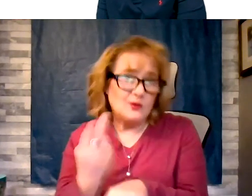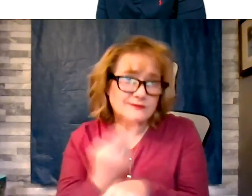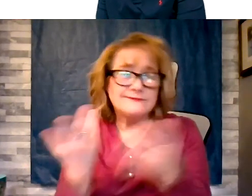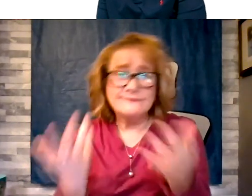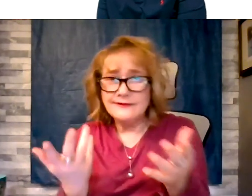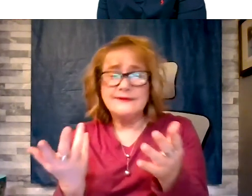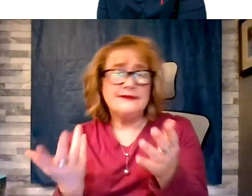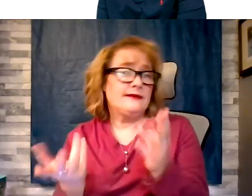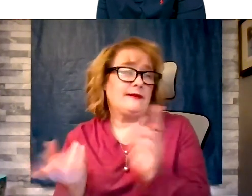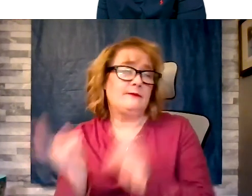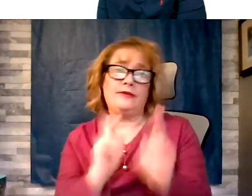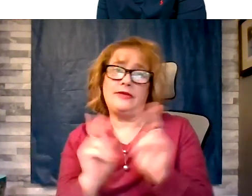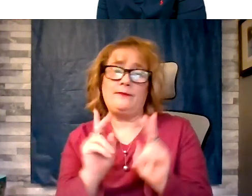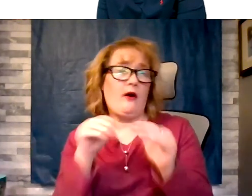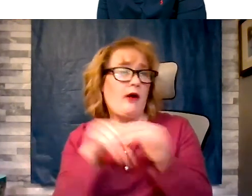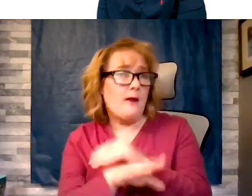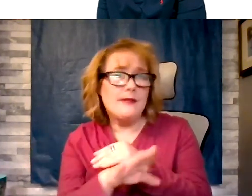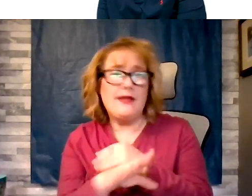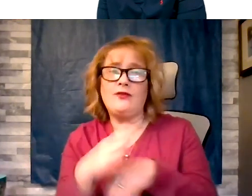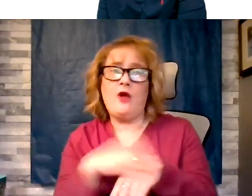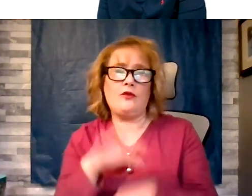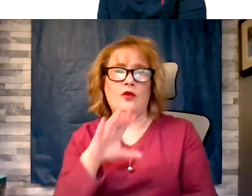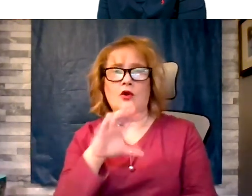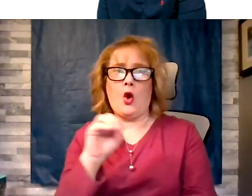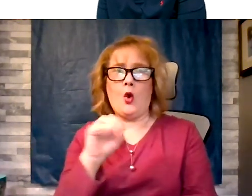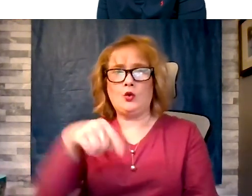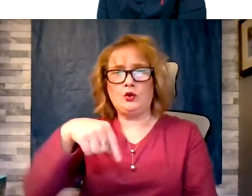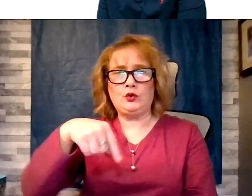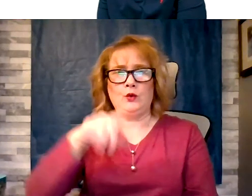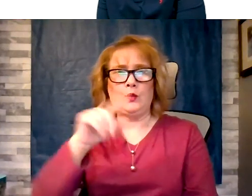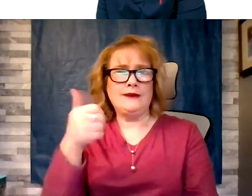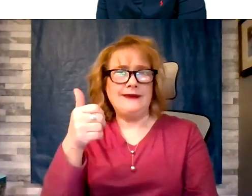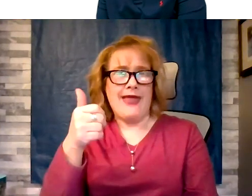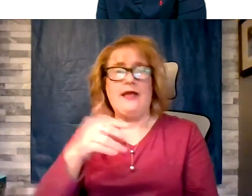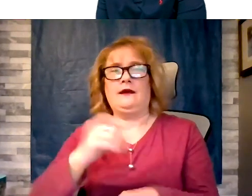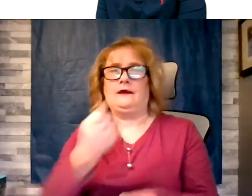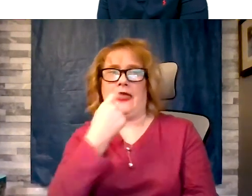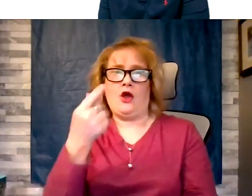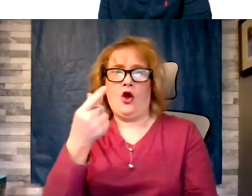their COQ 10, their garlic. Again if it does have a